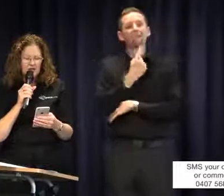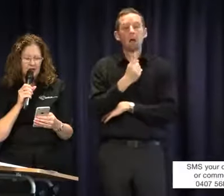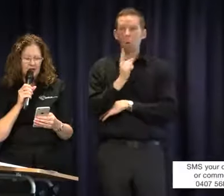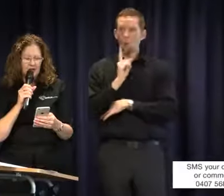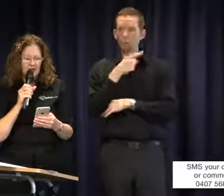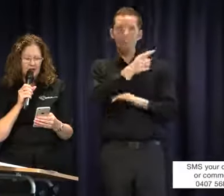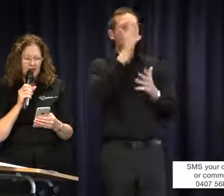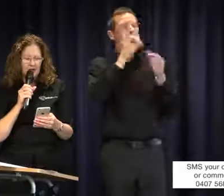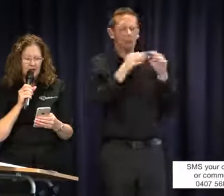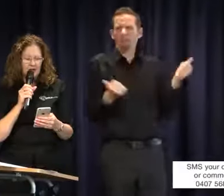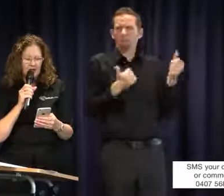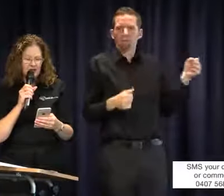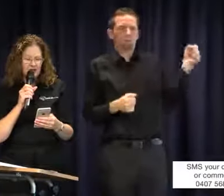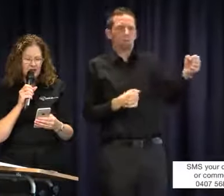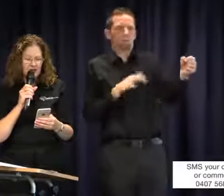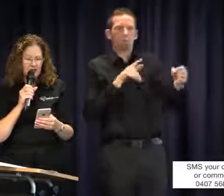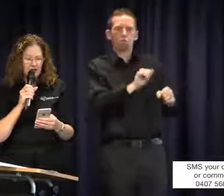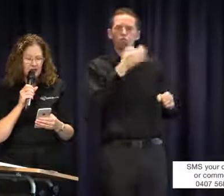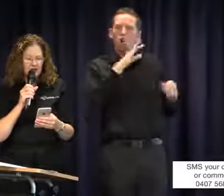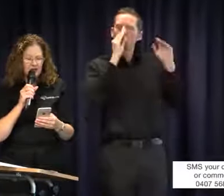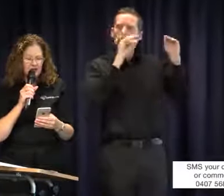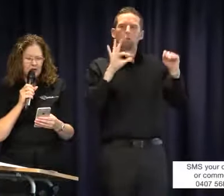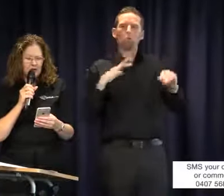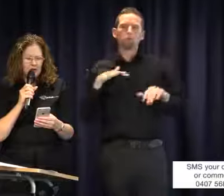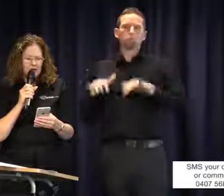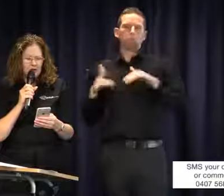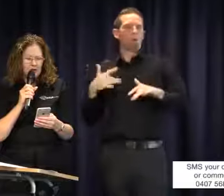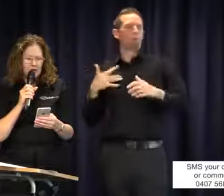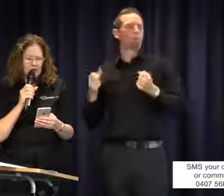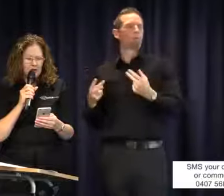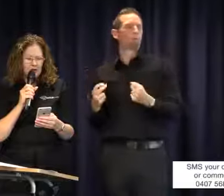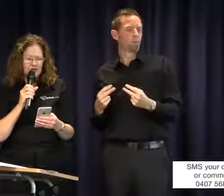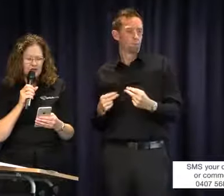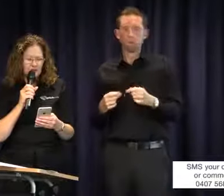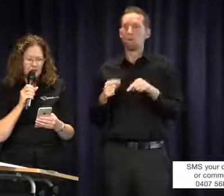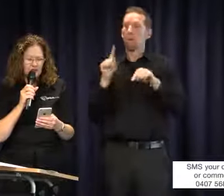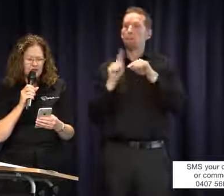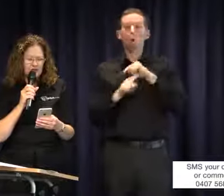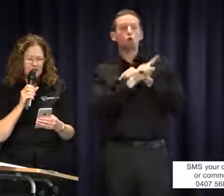good enough for your child's education. Most of the interpreters are not qualified let